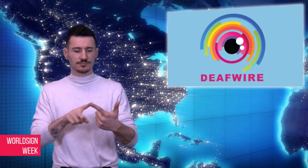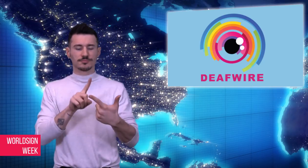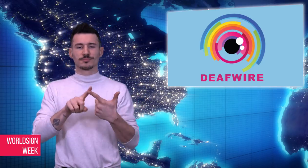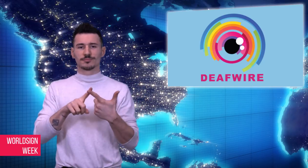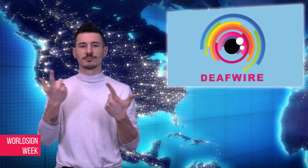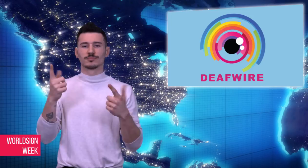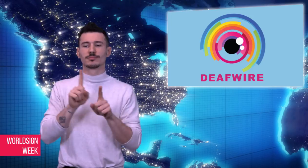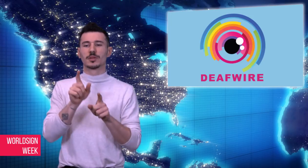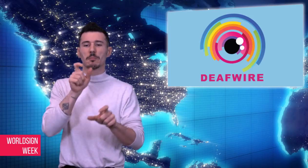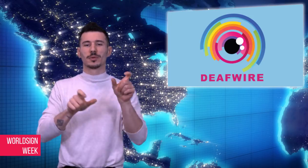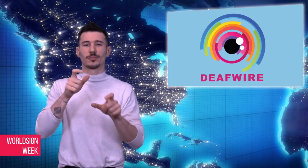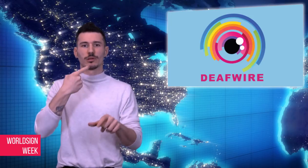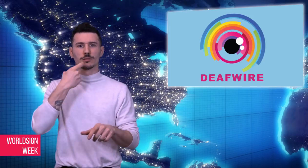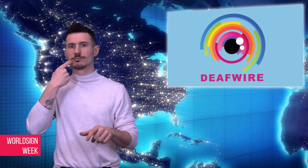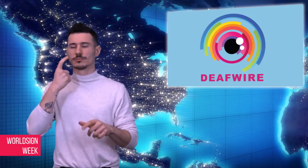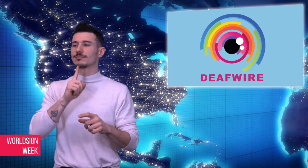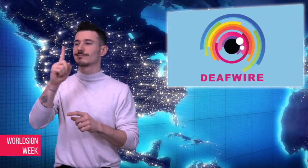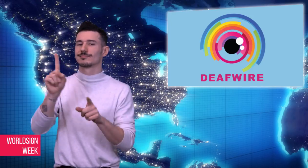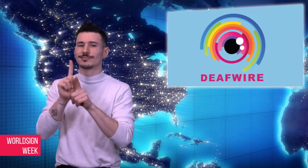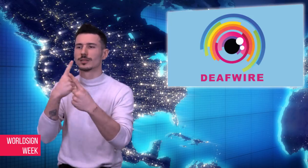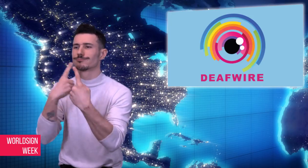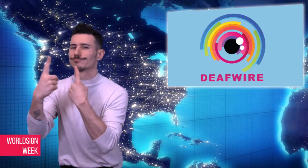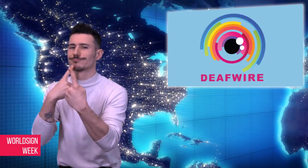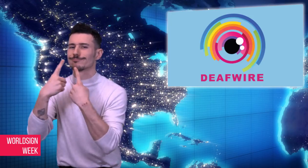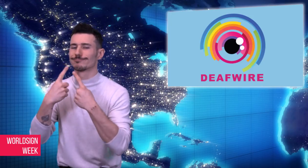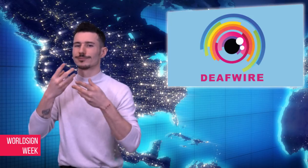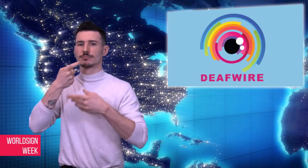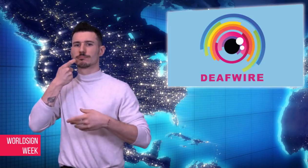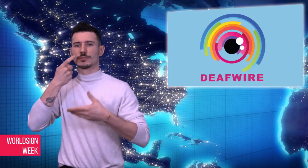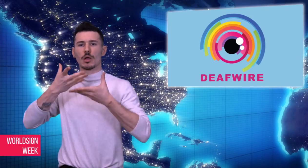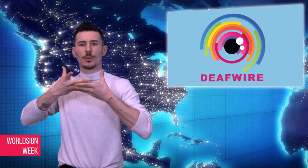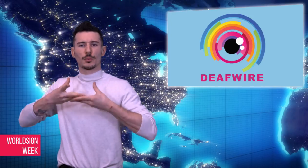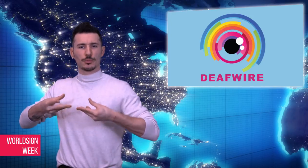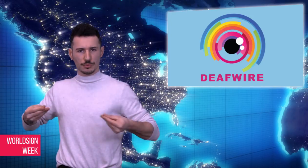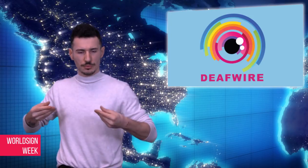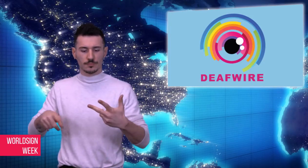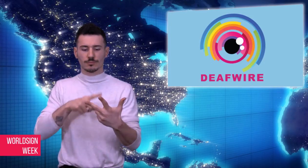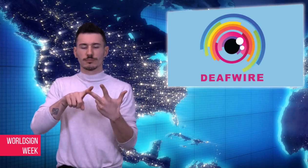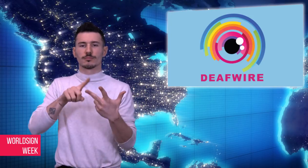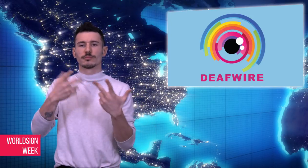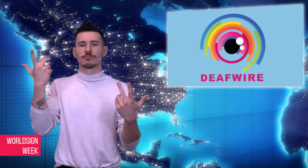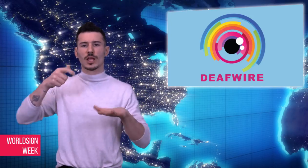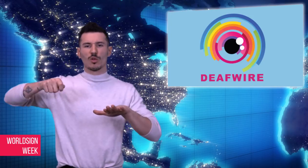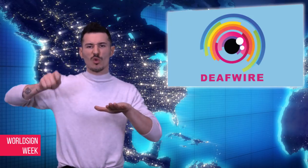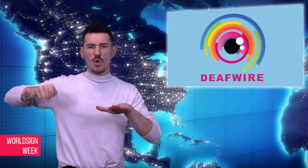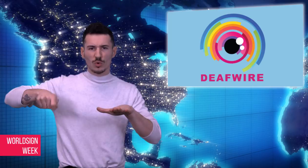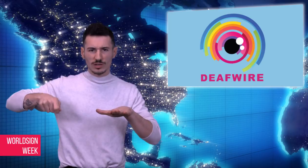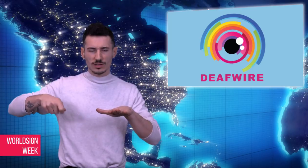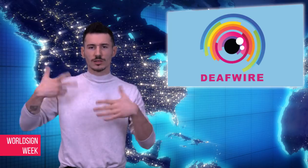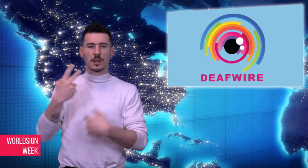his hearing tested when seeking